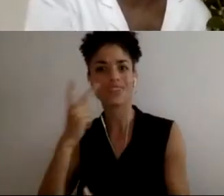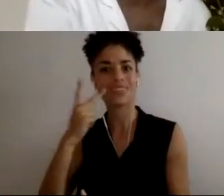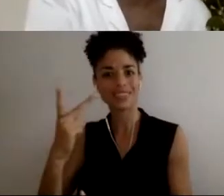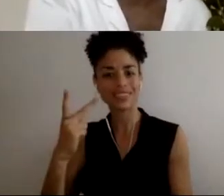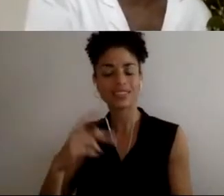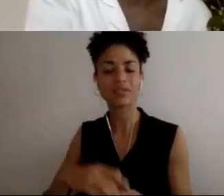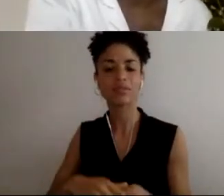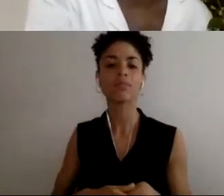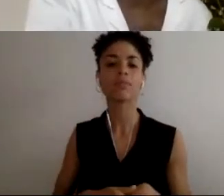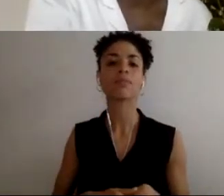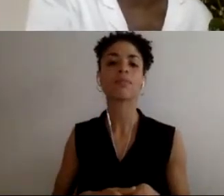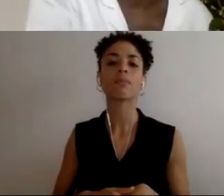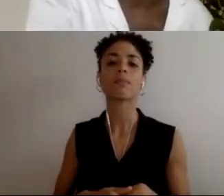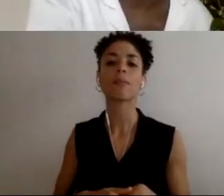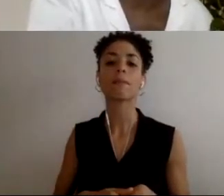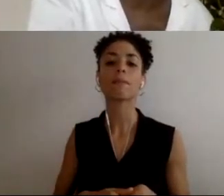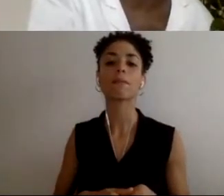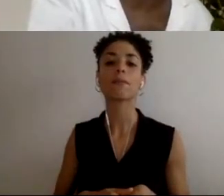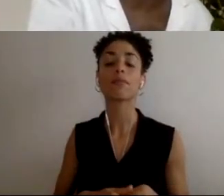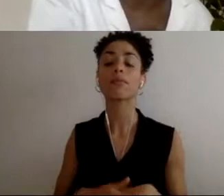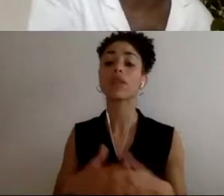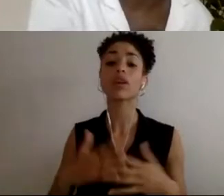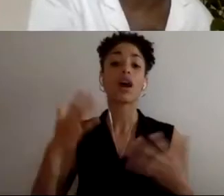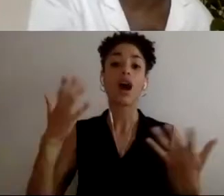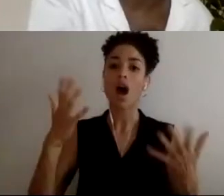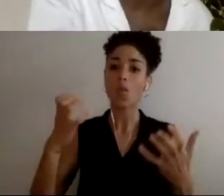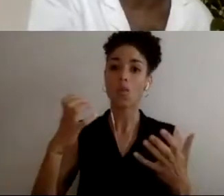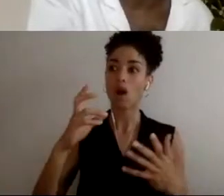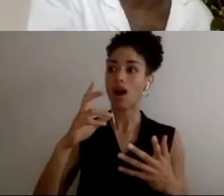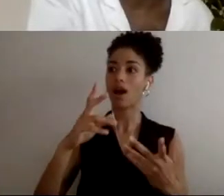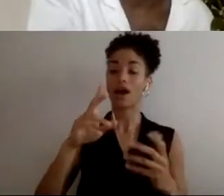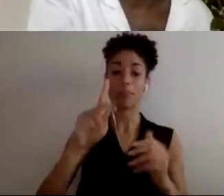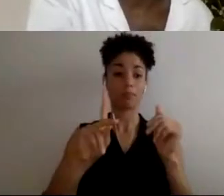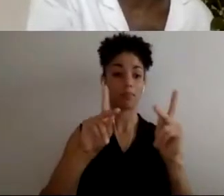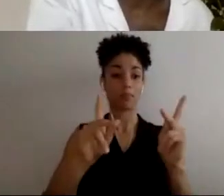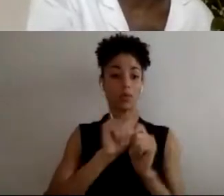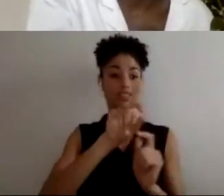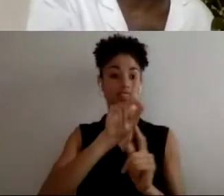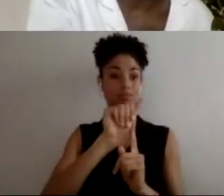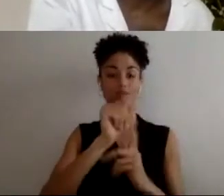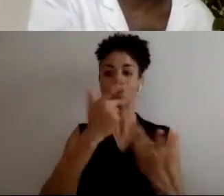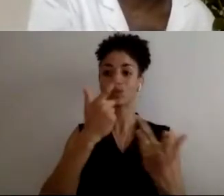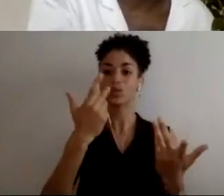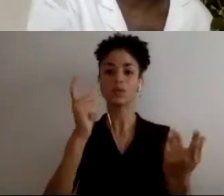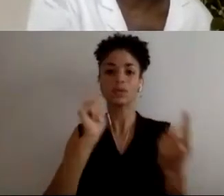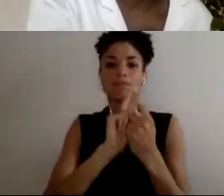not everyone wants this, want a wife or husband or non-binary husband or